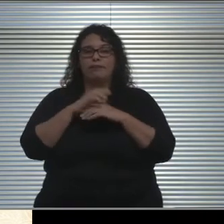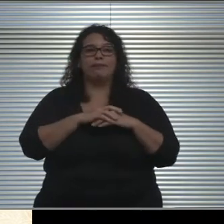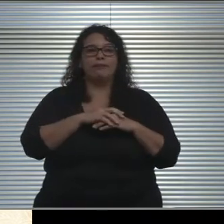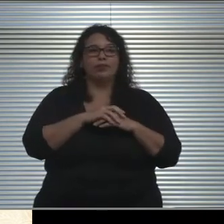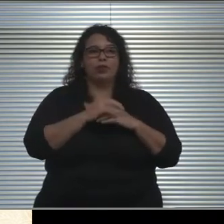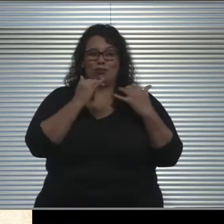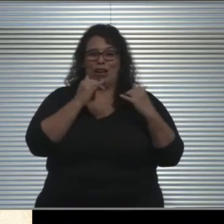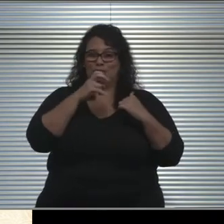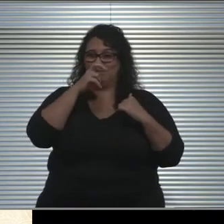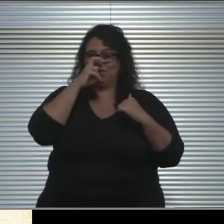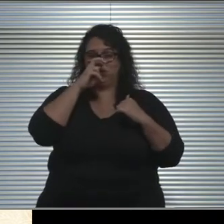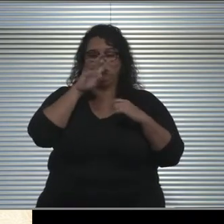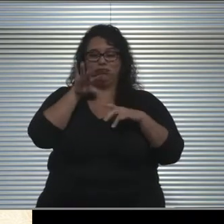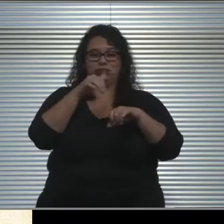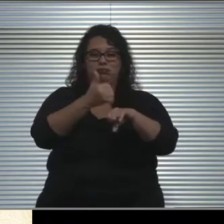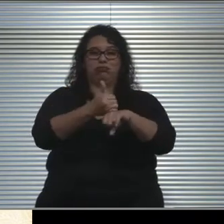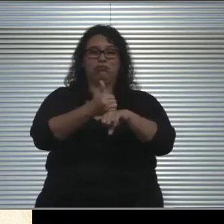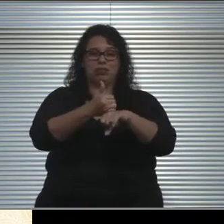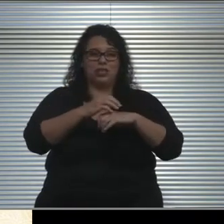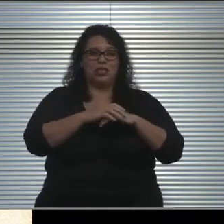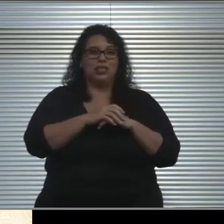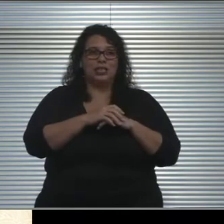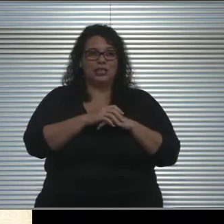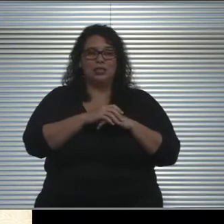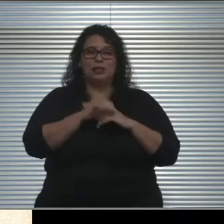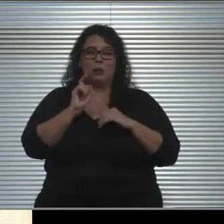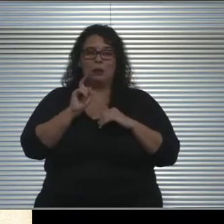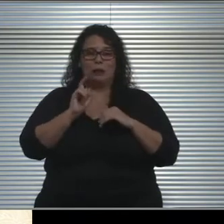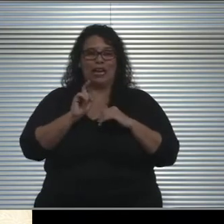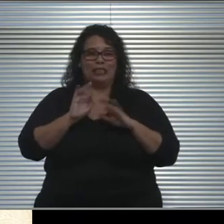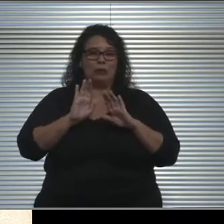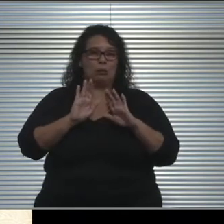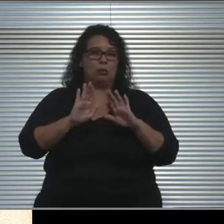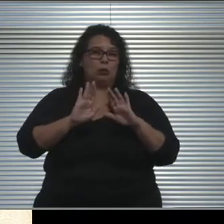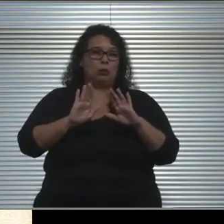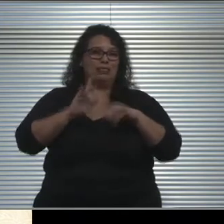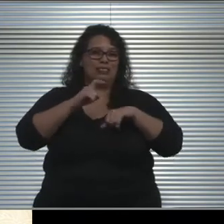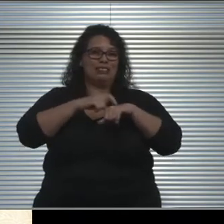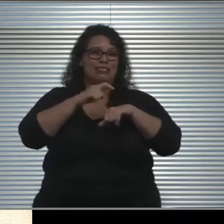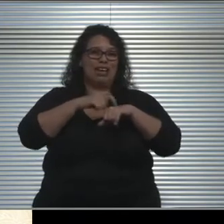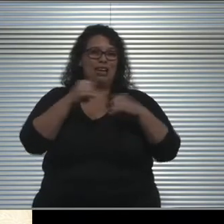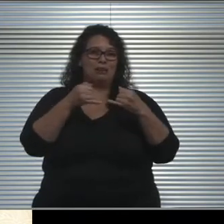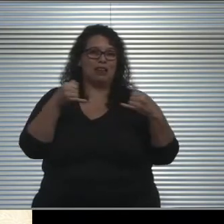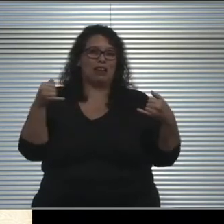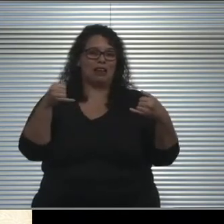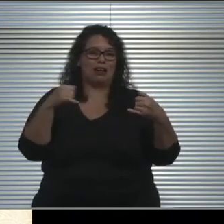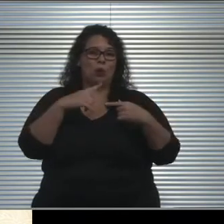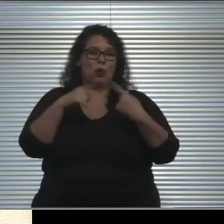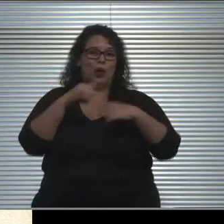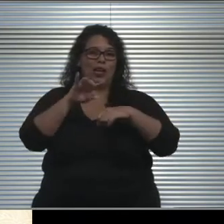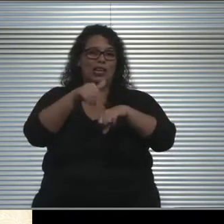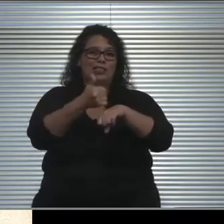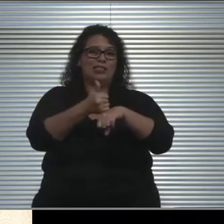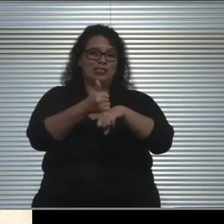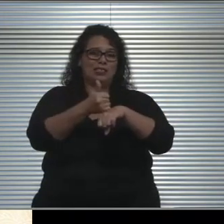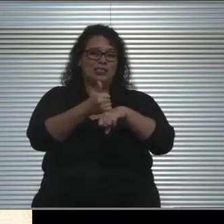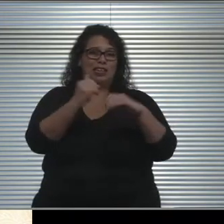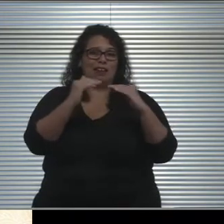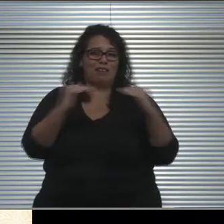that's been into place. We even had to push the timelines back on implementing this phase if you will,